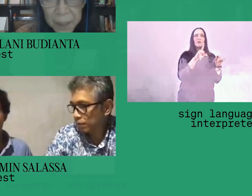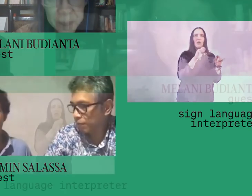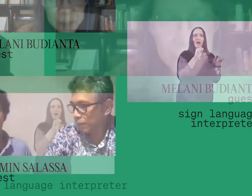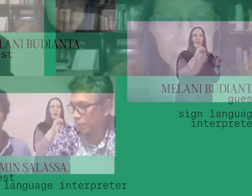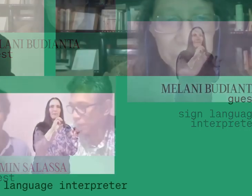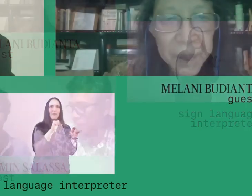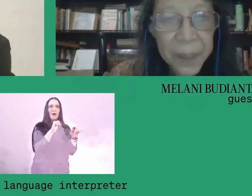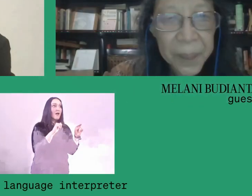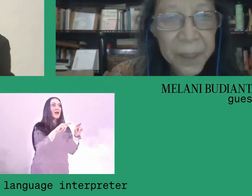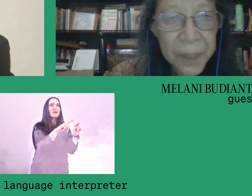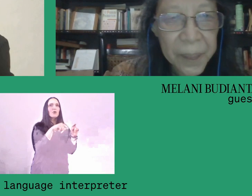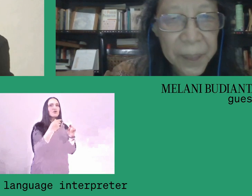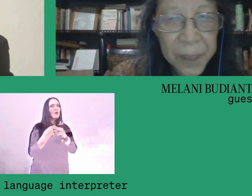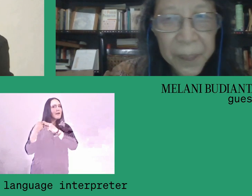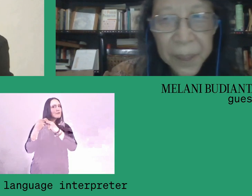that has a long history in Indonesia.